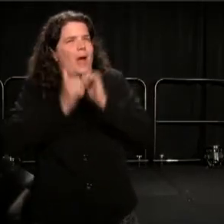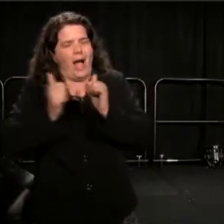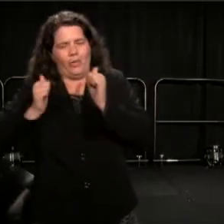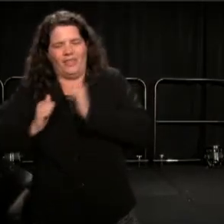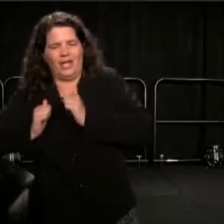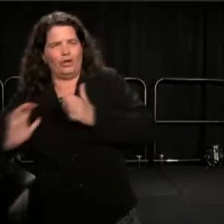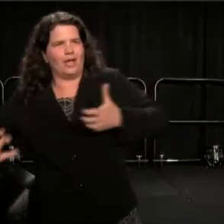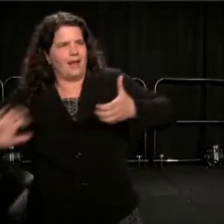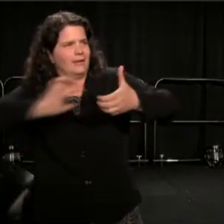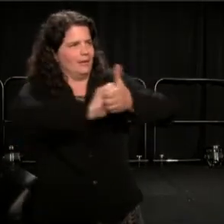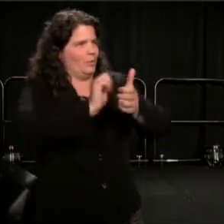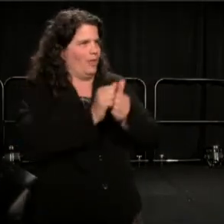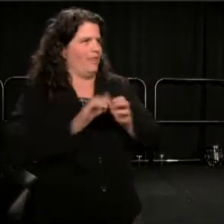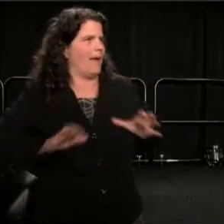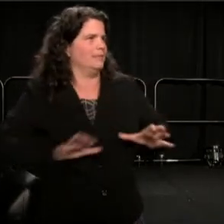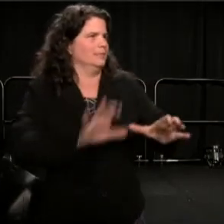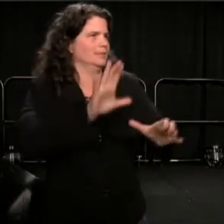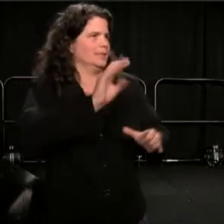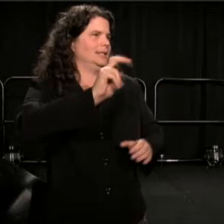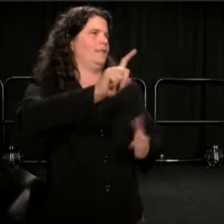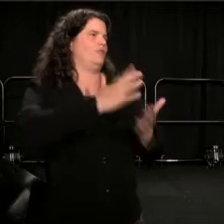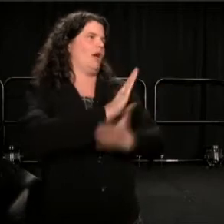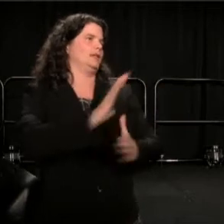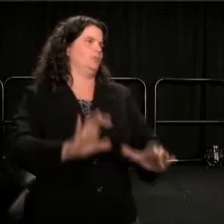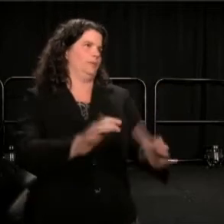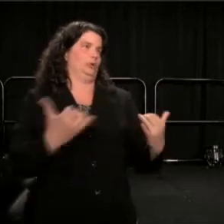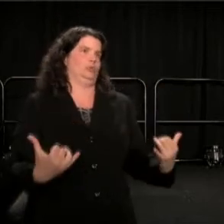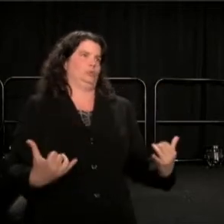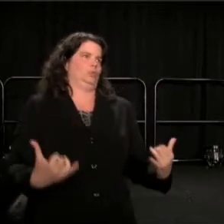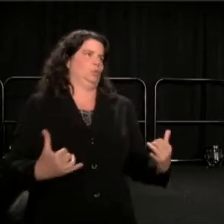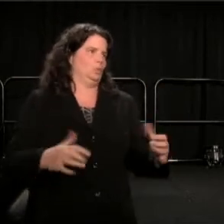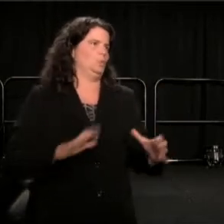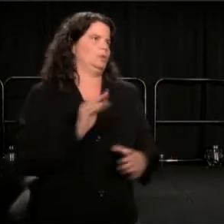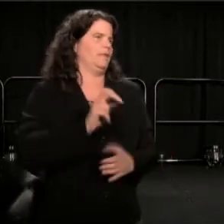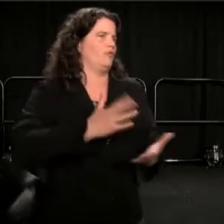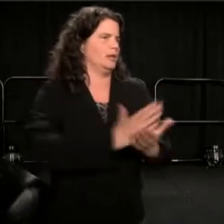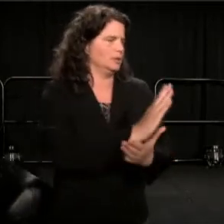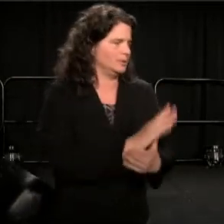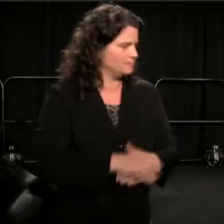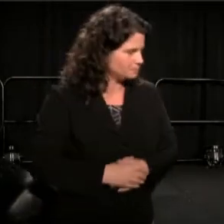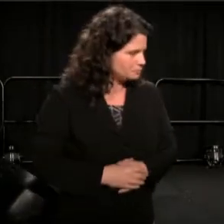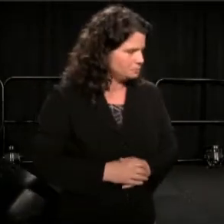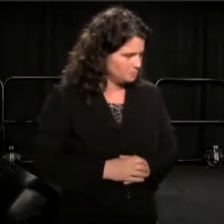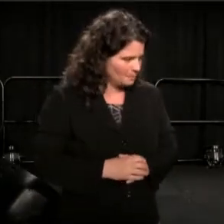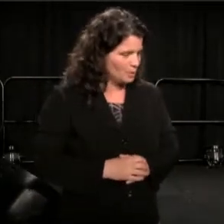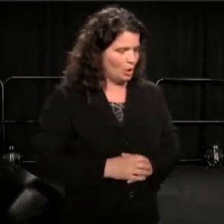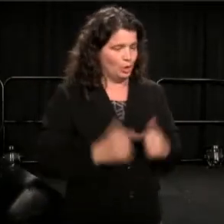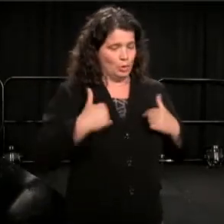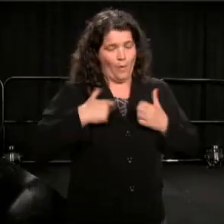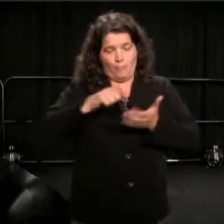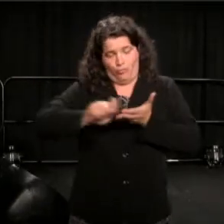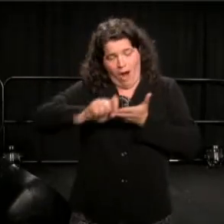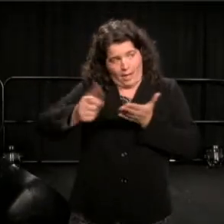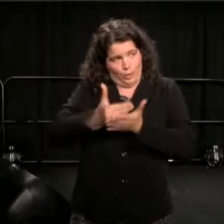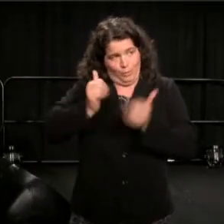So I'm going to give you a little bit from that work that is still in progress,